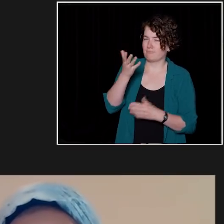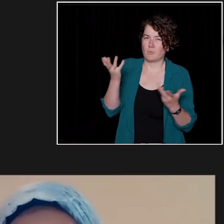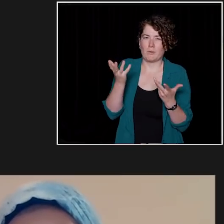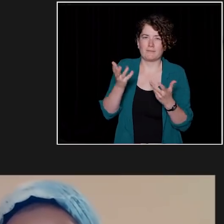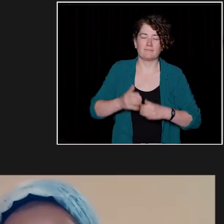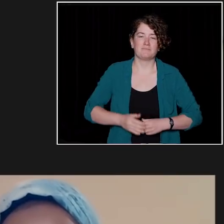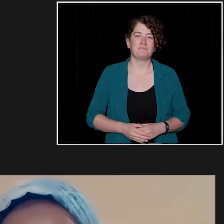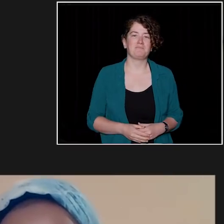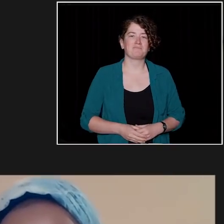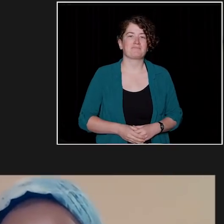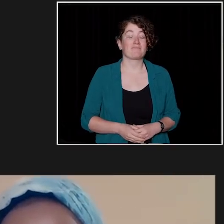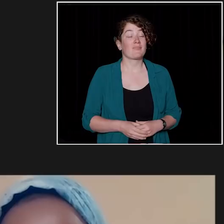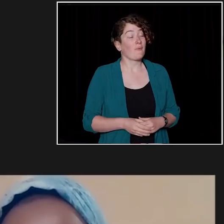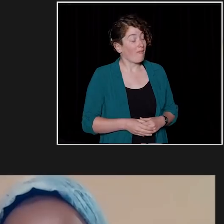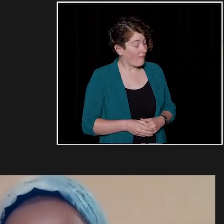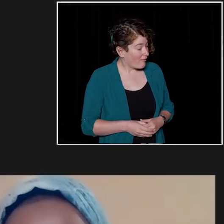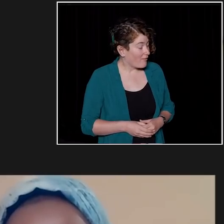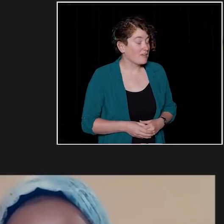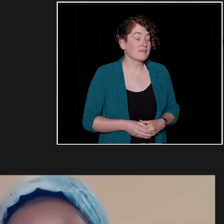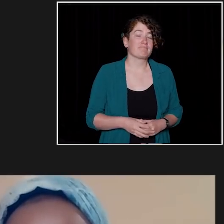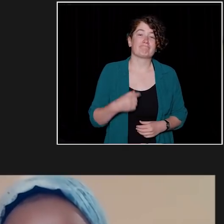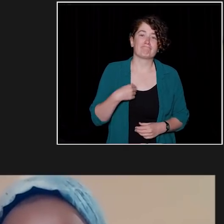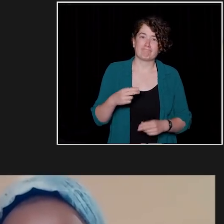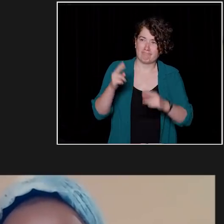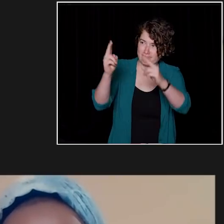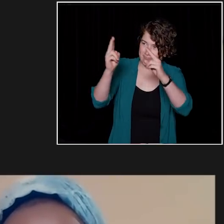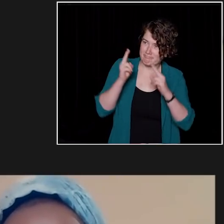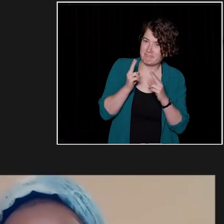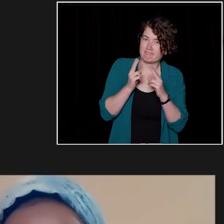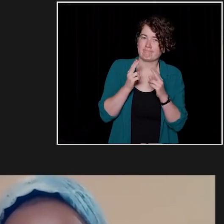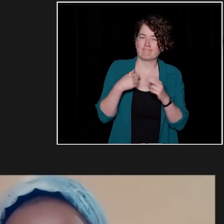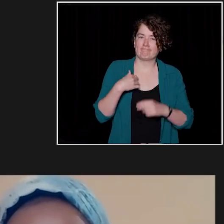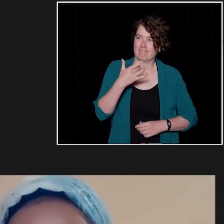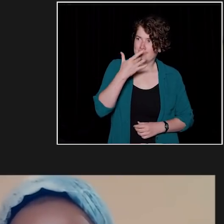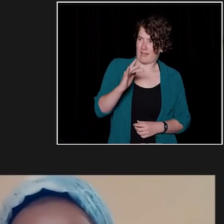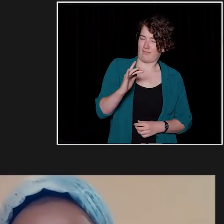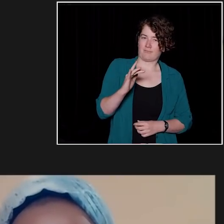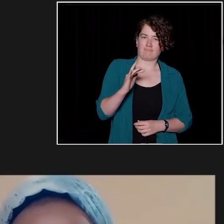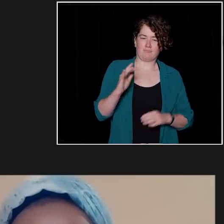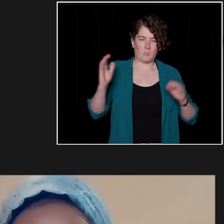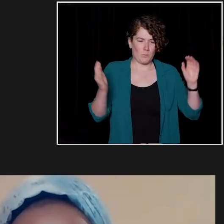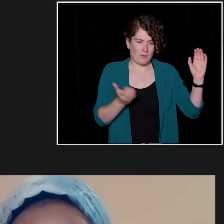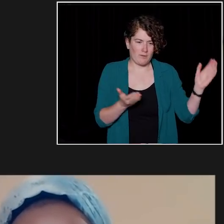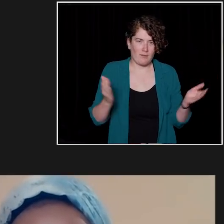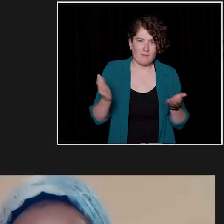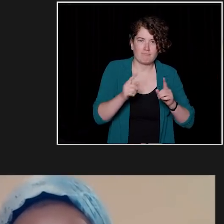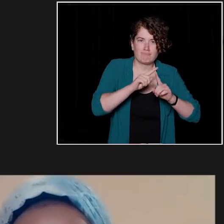Well, it's my honor and my privilege to welcome all of those students